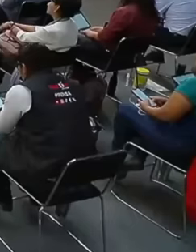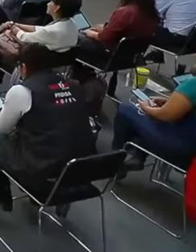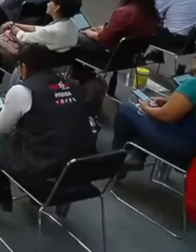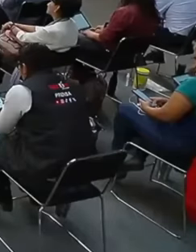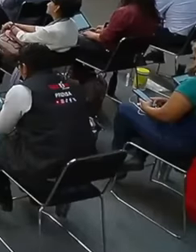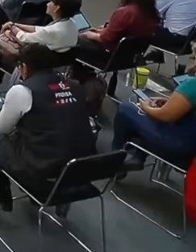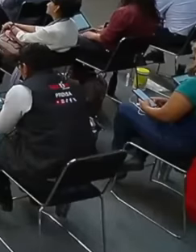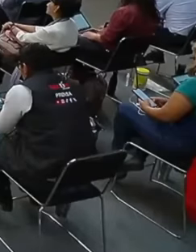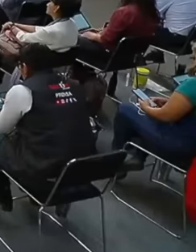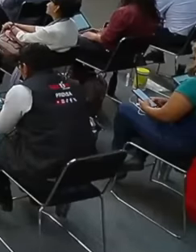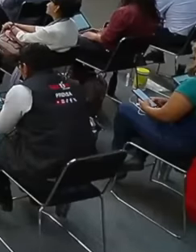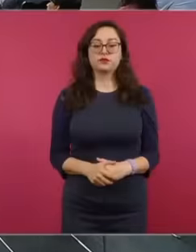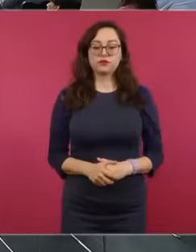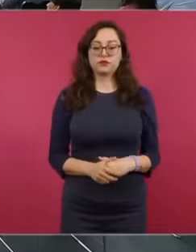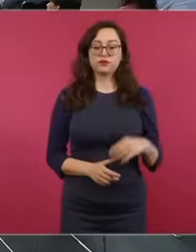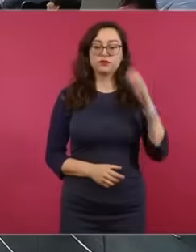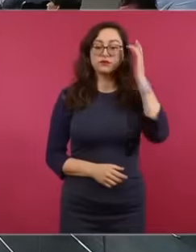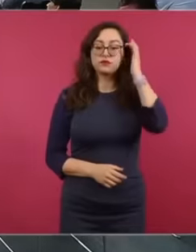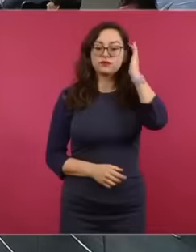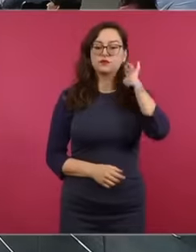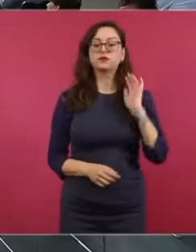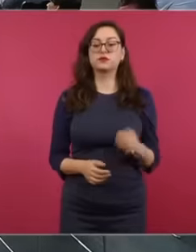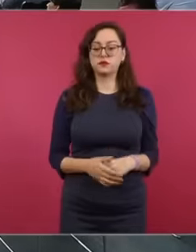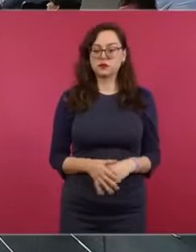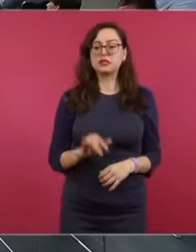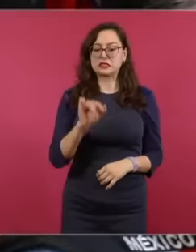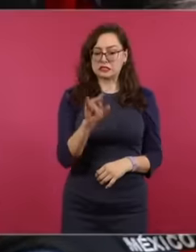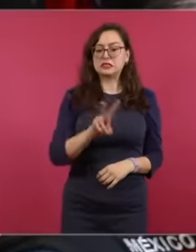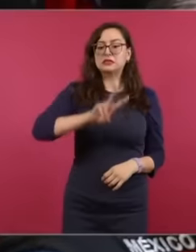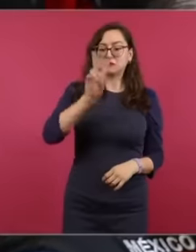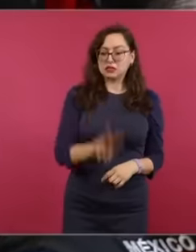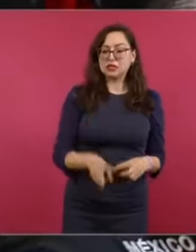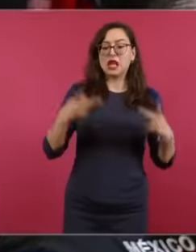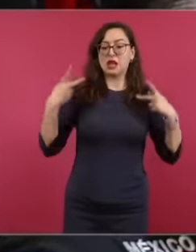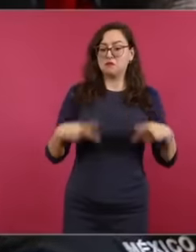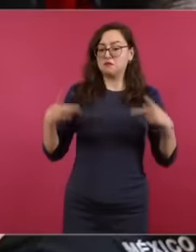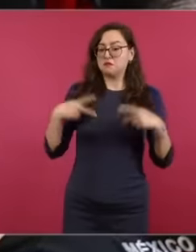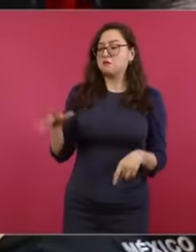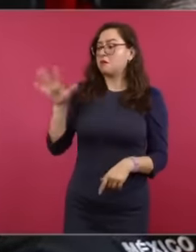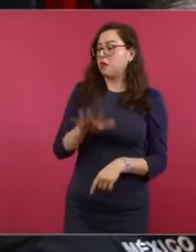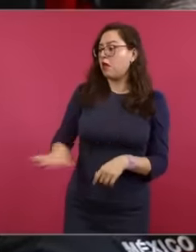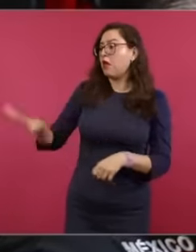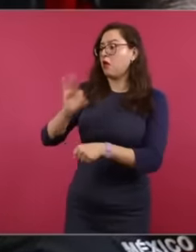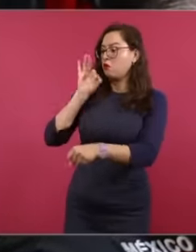take care to the migrants and we have seen it, those who arrive in caravans give them, as